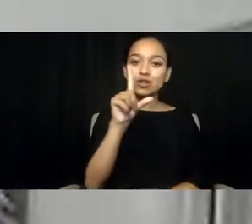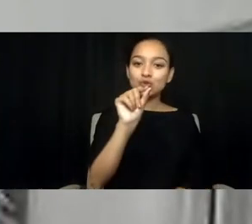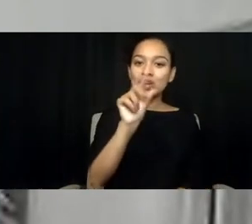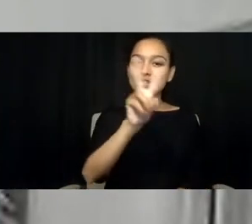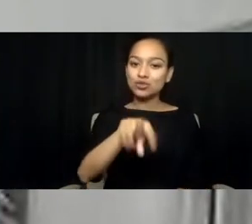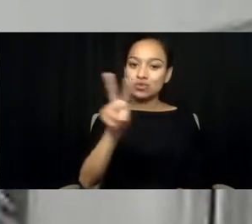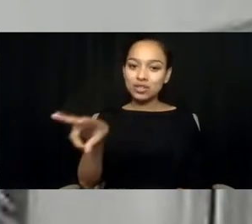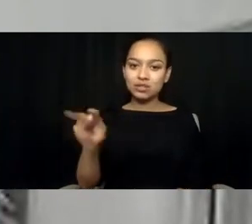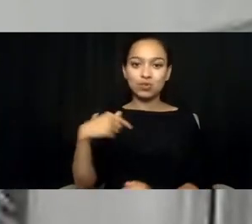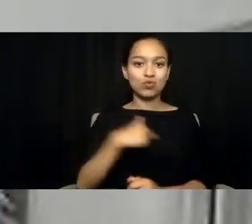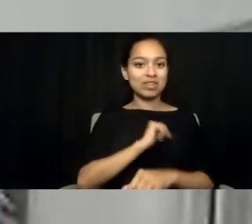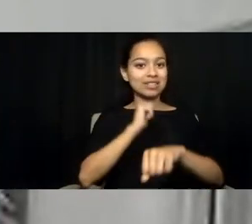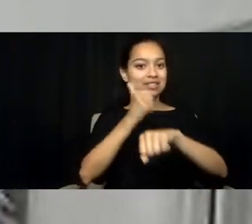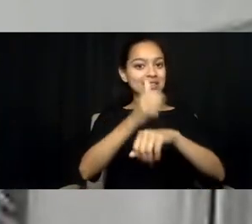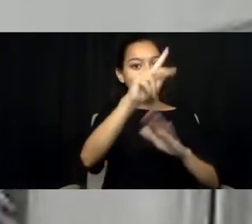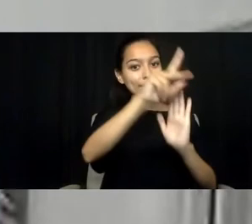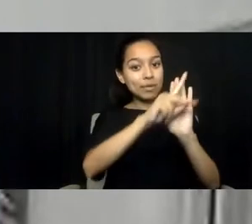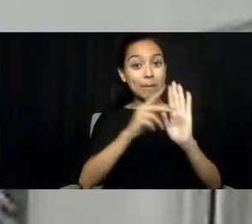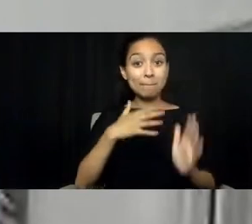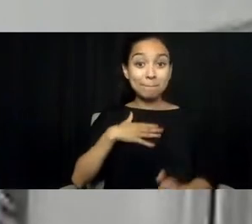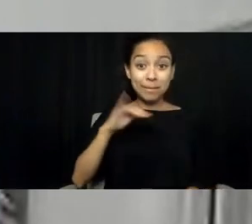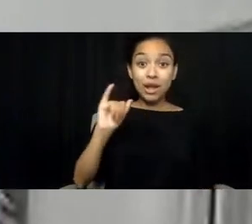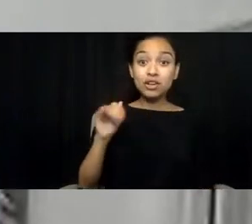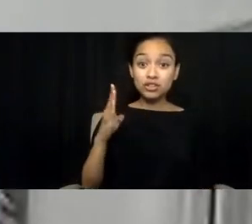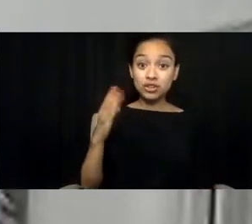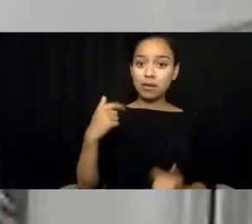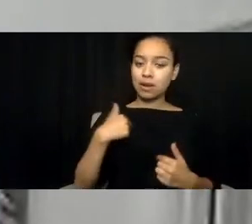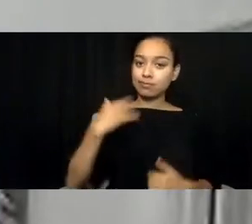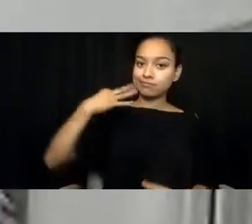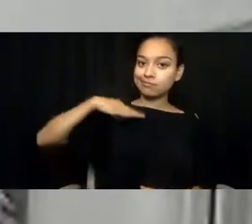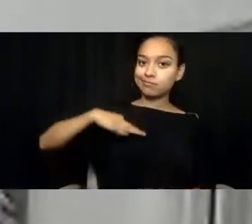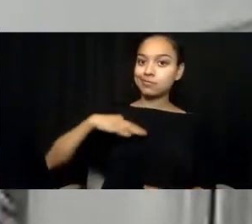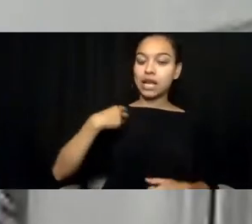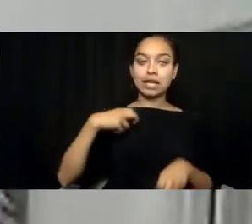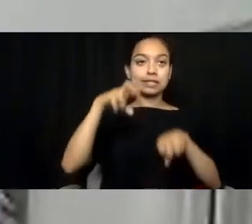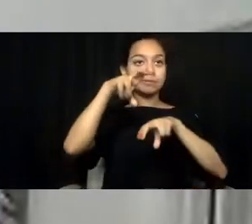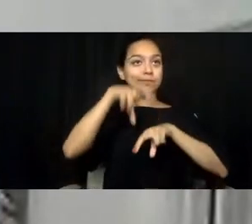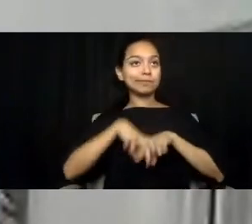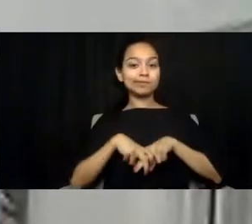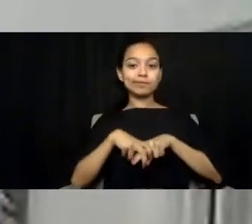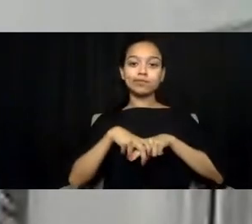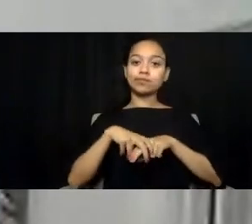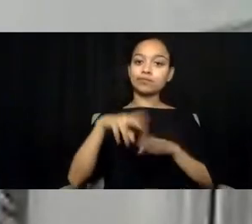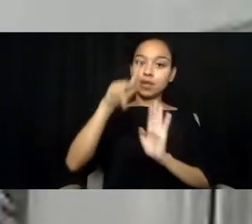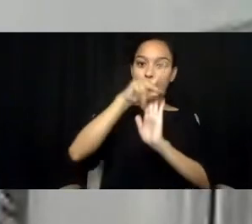with my job, I have the privilege of sitting in the room where policy decisions are being made